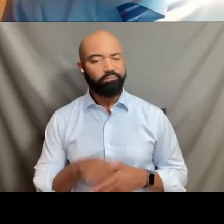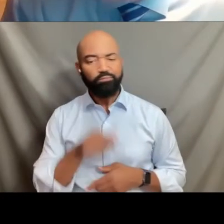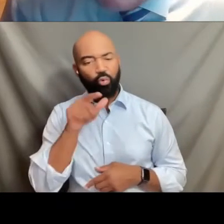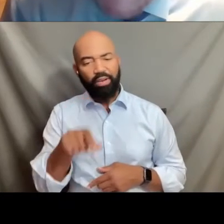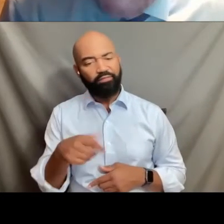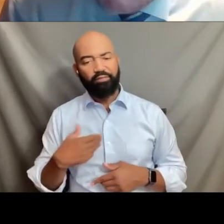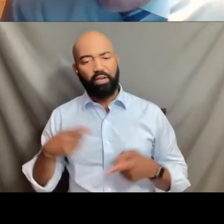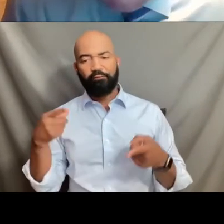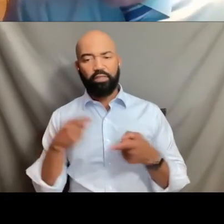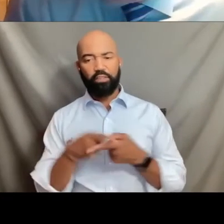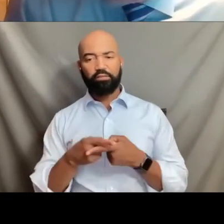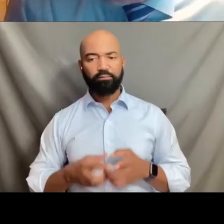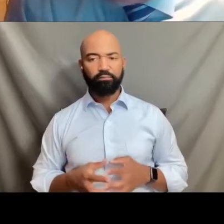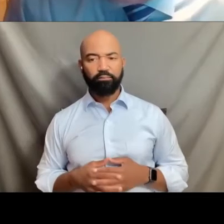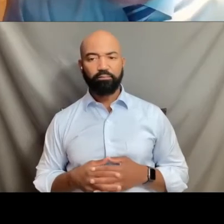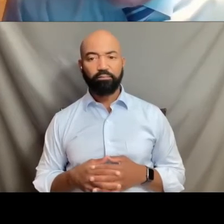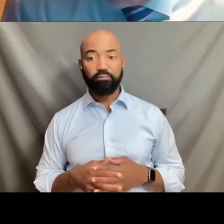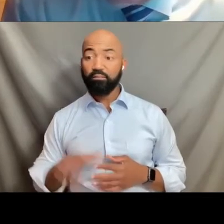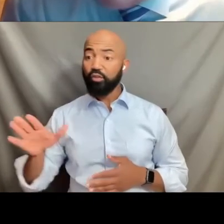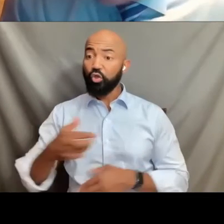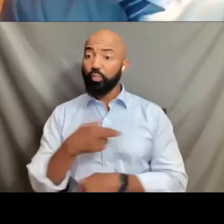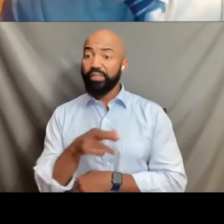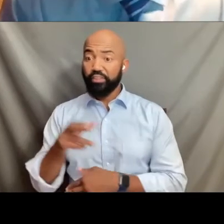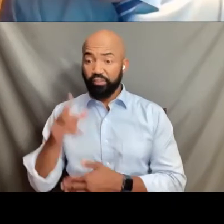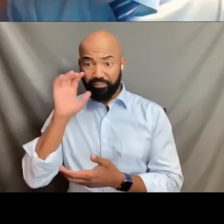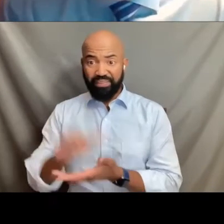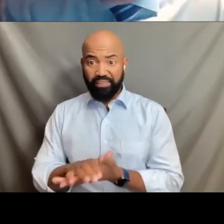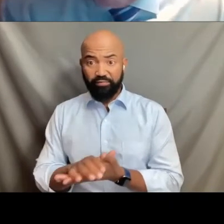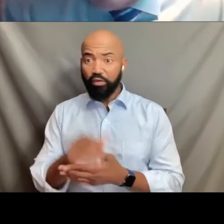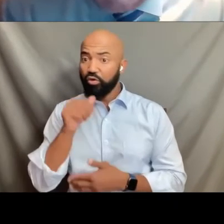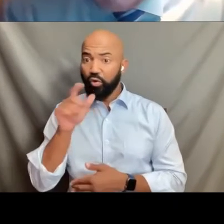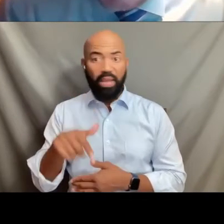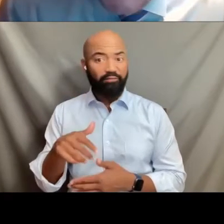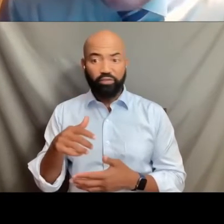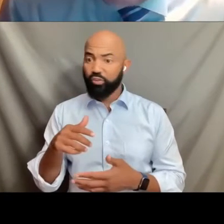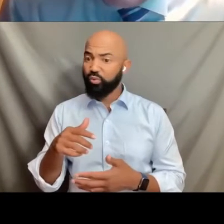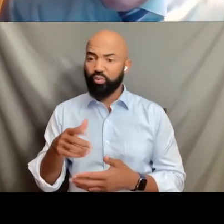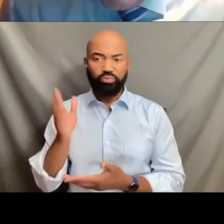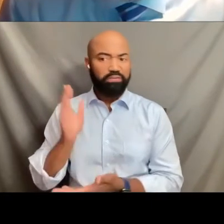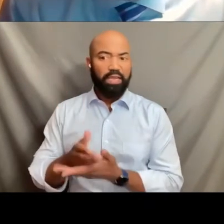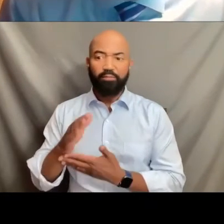and you do not have to abandon your religious beliefs. You don't have to abandon your free speech rights